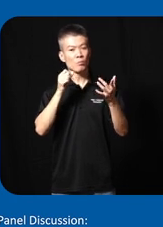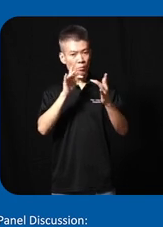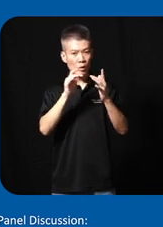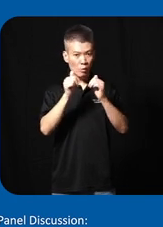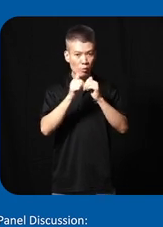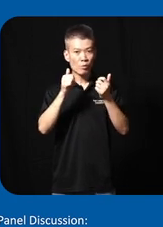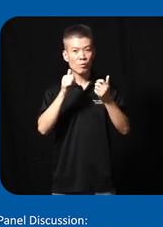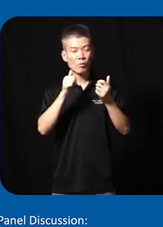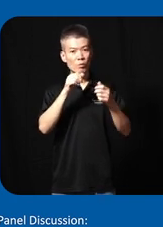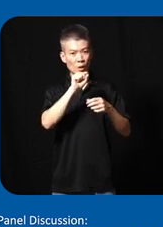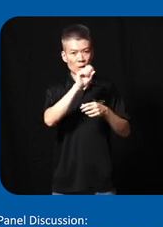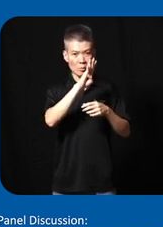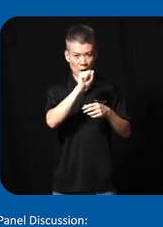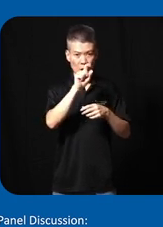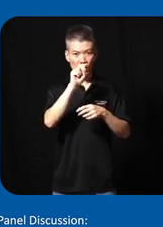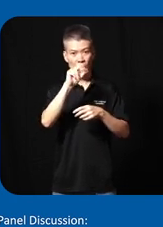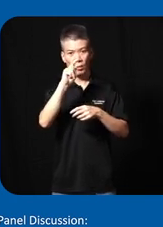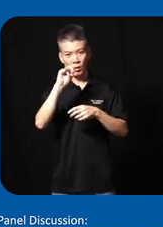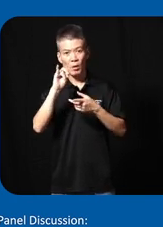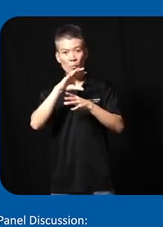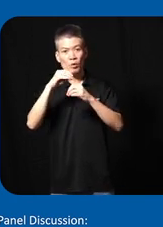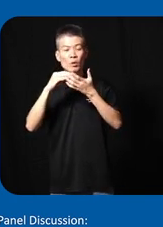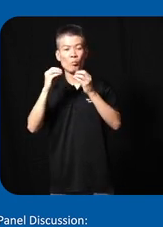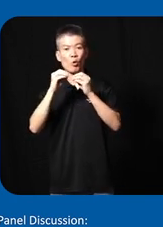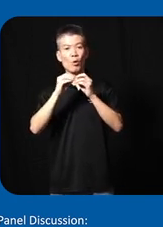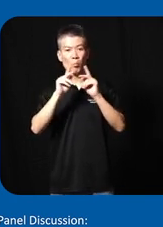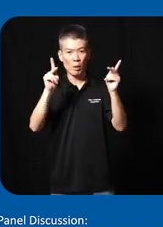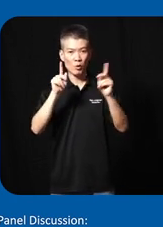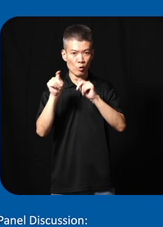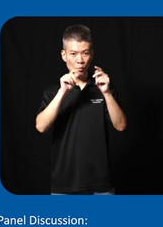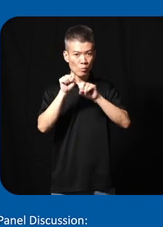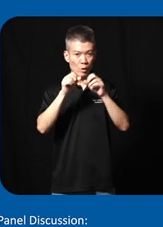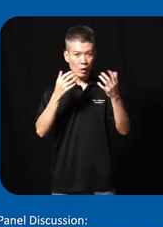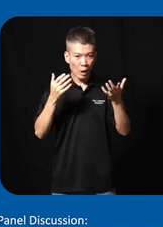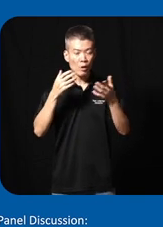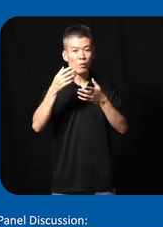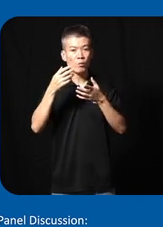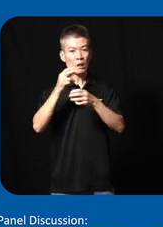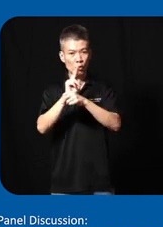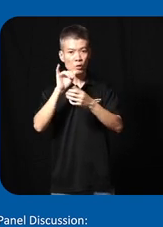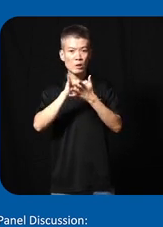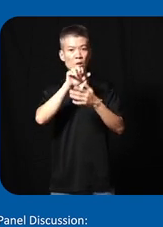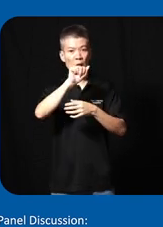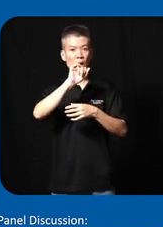SBS Transit on building a more inclusive public transportation system by harnessing and the AI